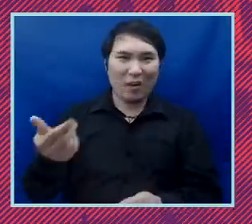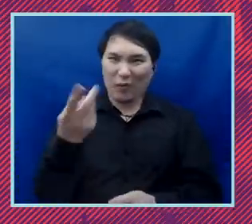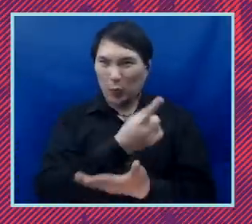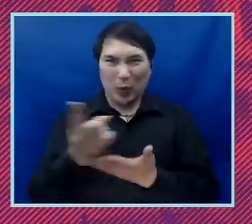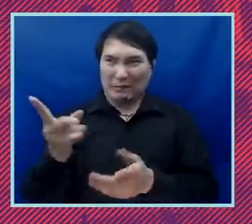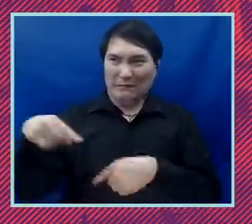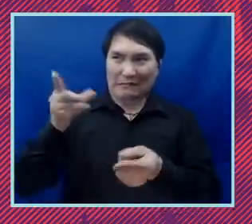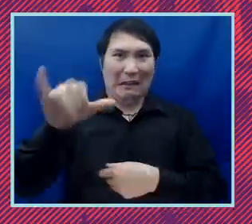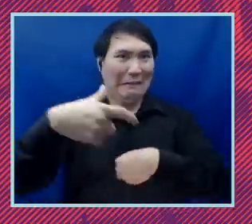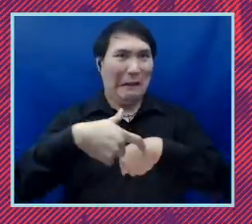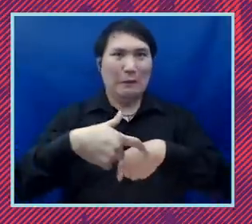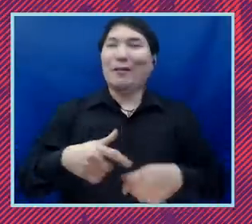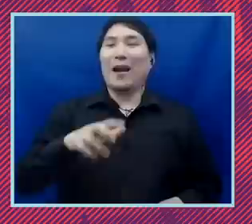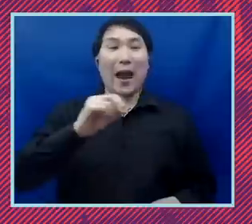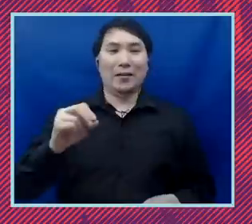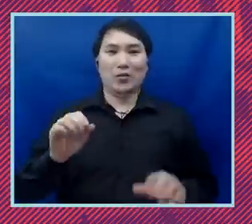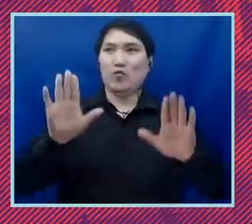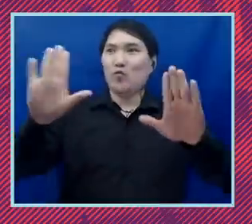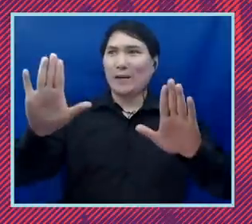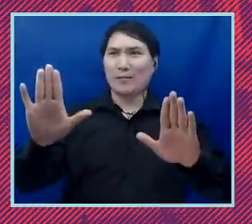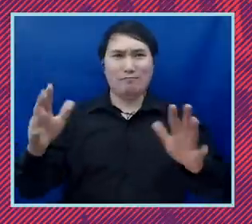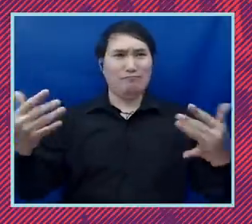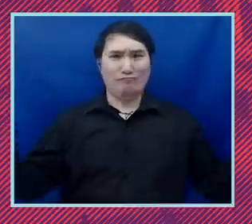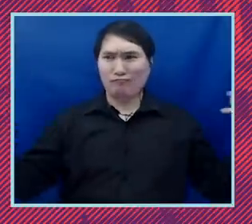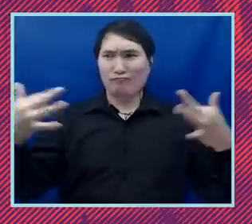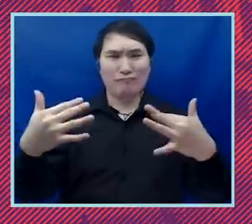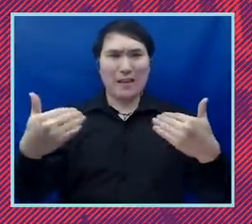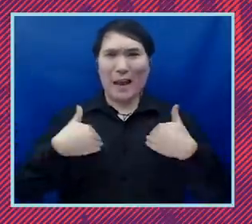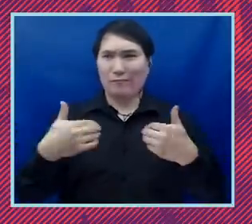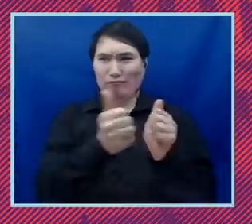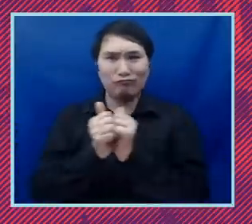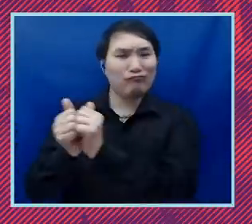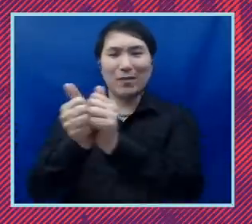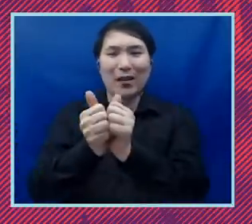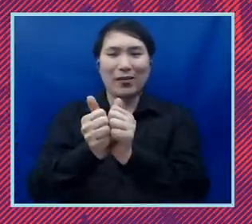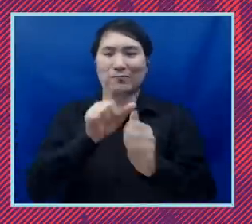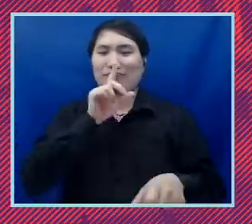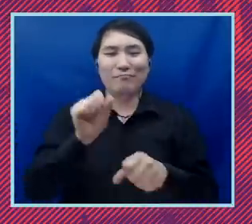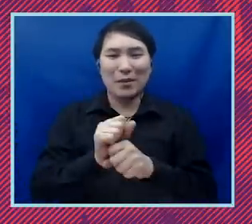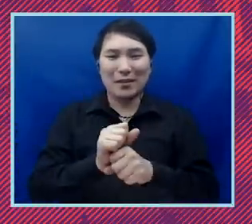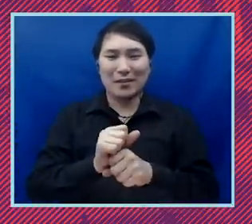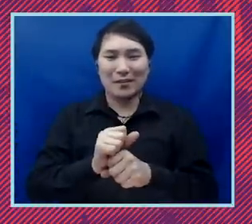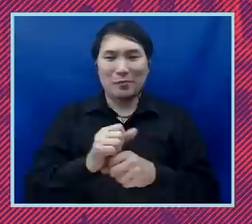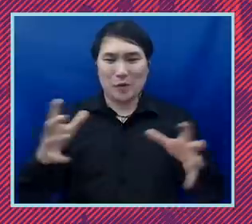also great to be together in company and to be huddled around the campfire in a virtual